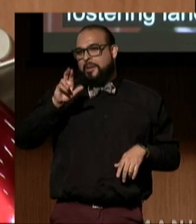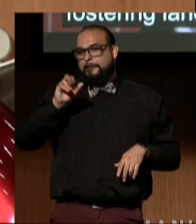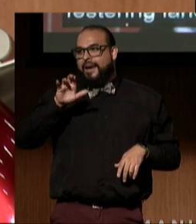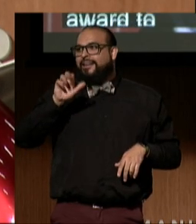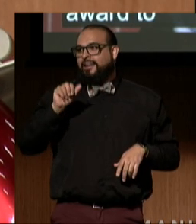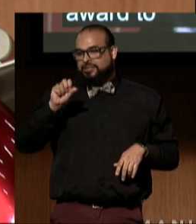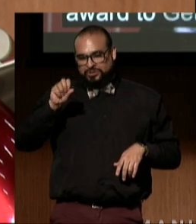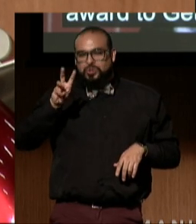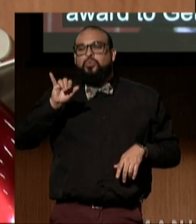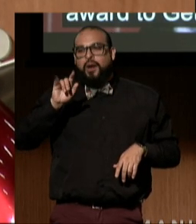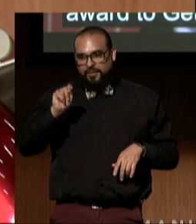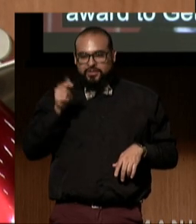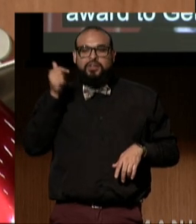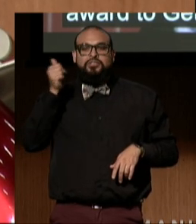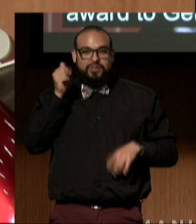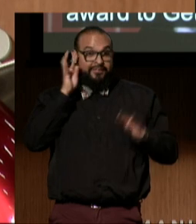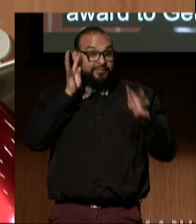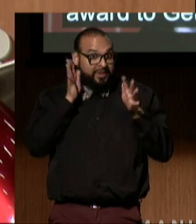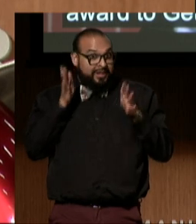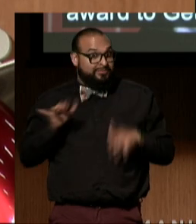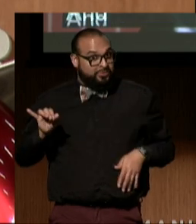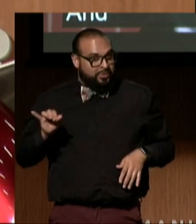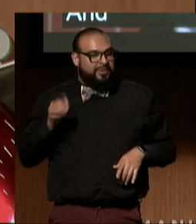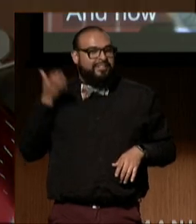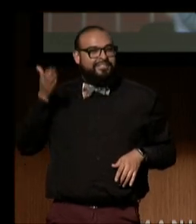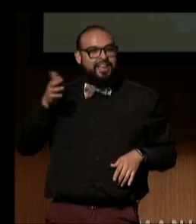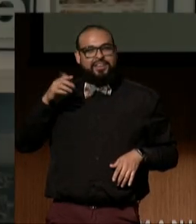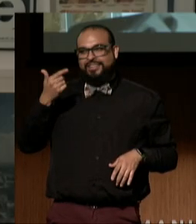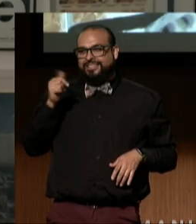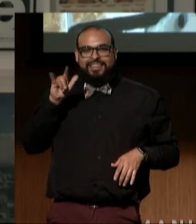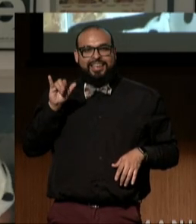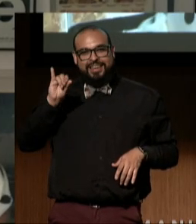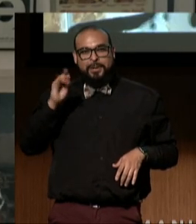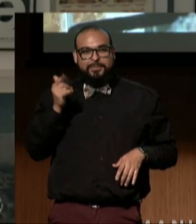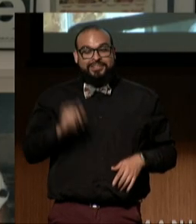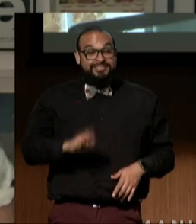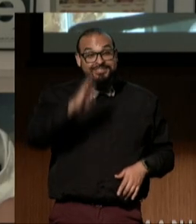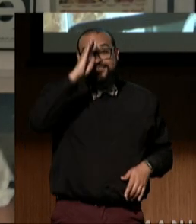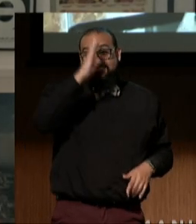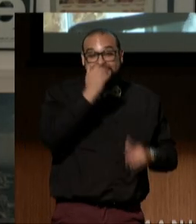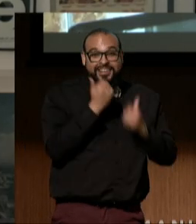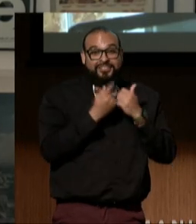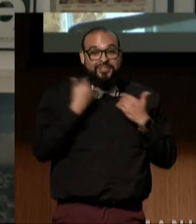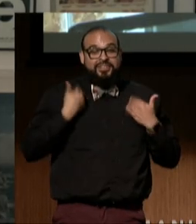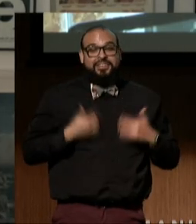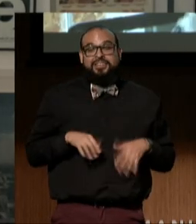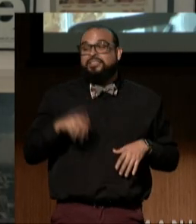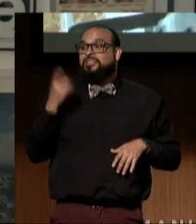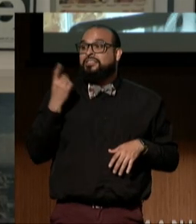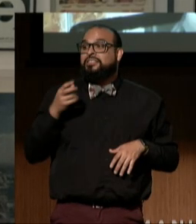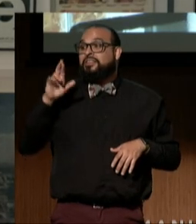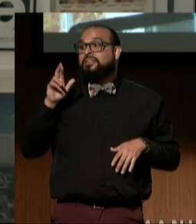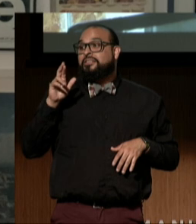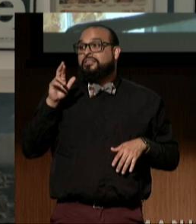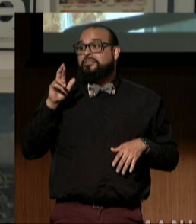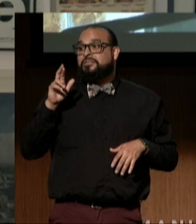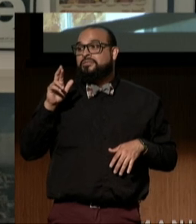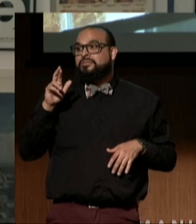Head of Creative at Getty Images. Hi, everyone, I'm Dr. Rebecca Swift. I'm the Head of Creative at Getty Images.